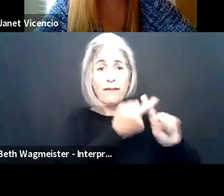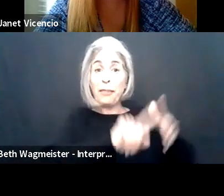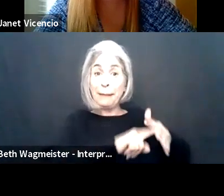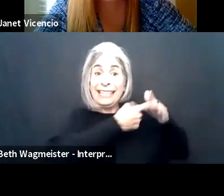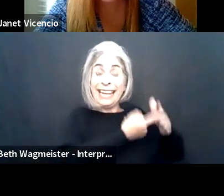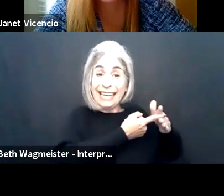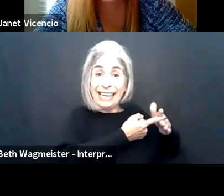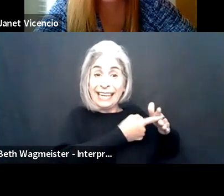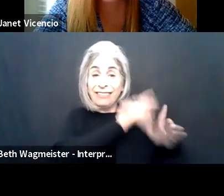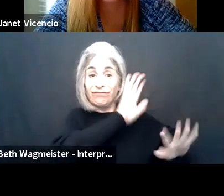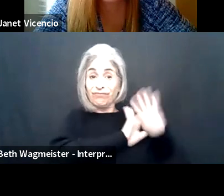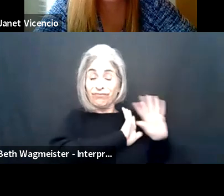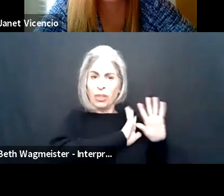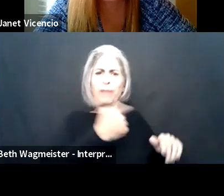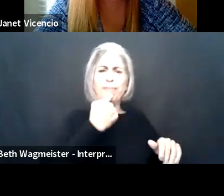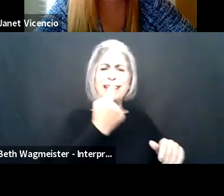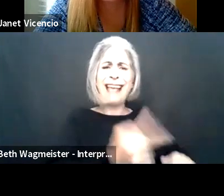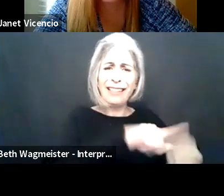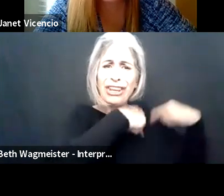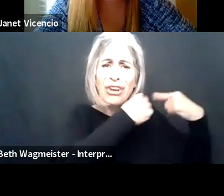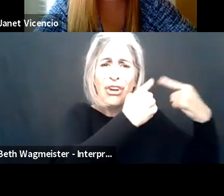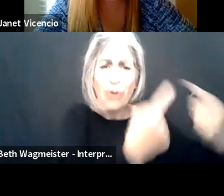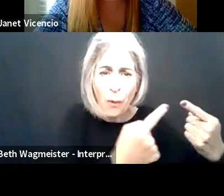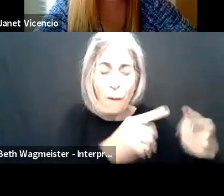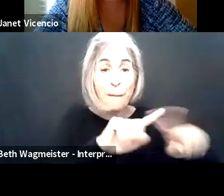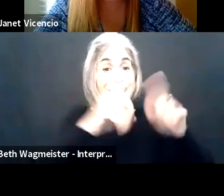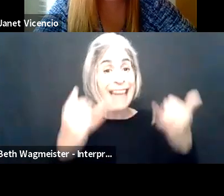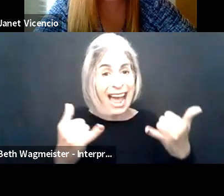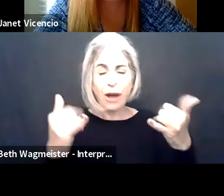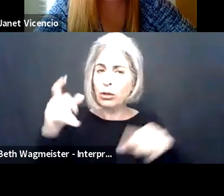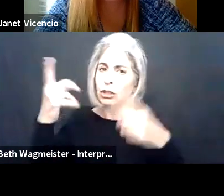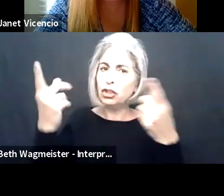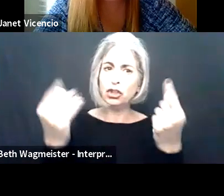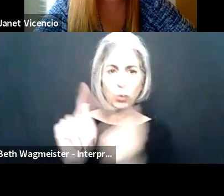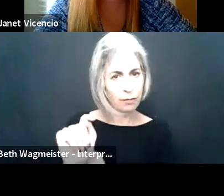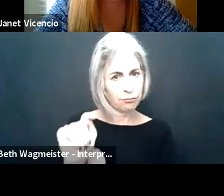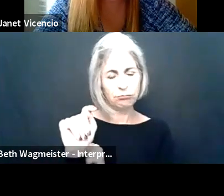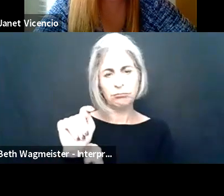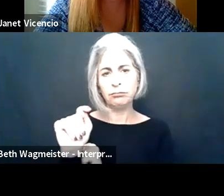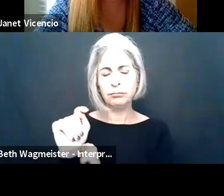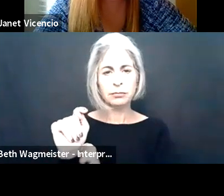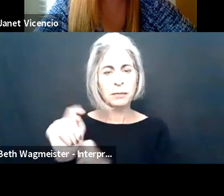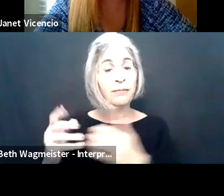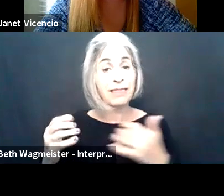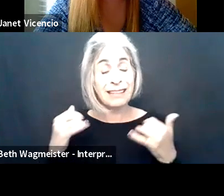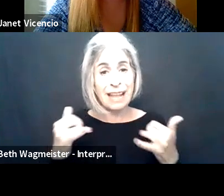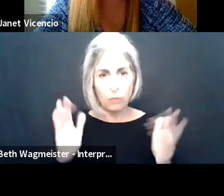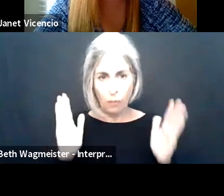field then that means accessibility for all and it just needs to be built from in from the beginning, as again we've